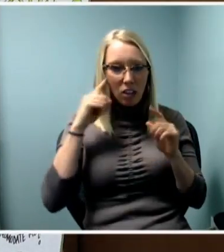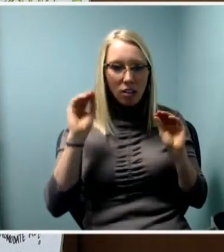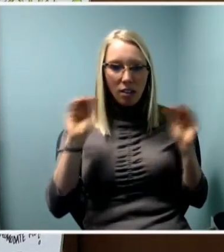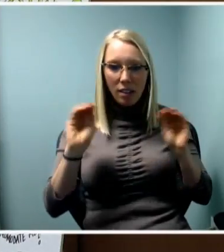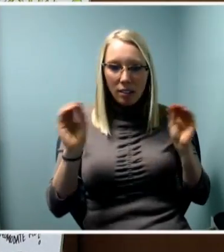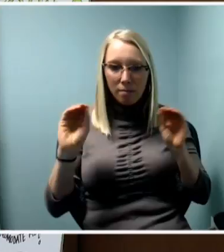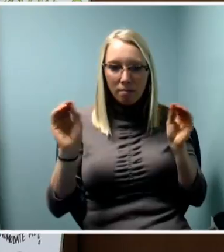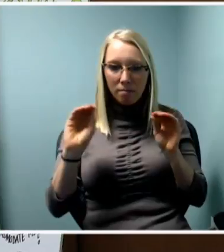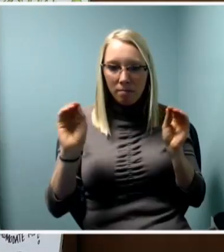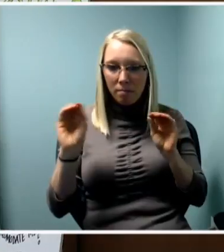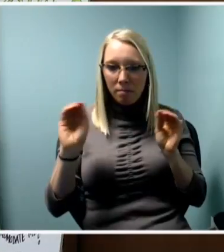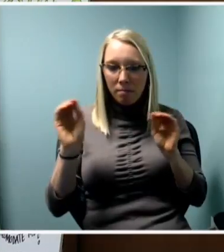(woman 2) Sorry.